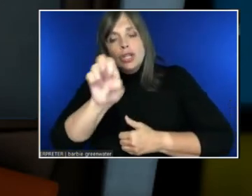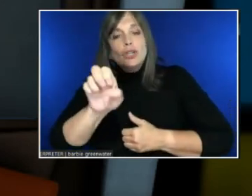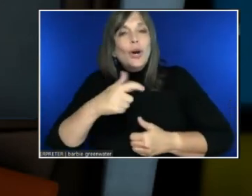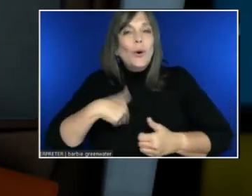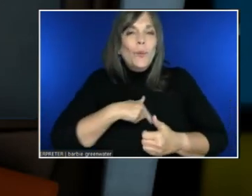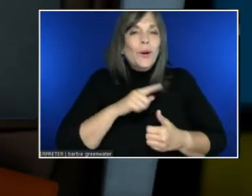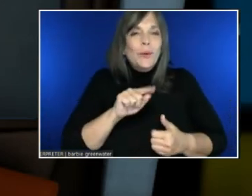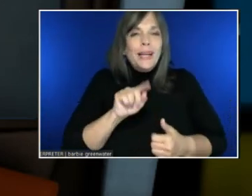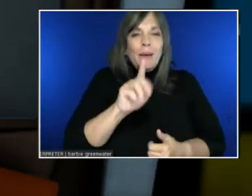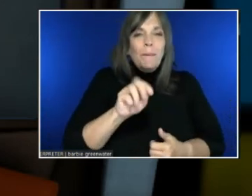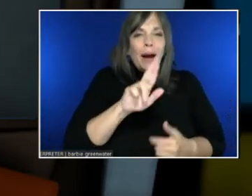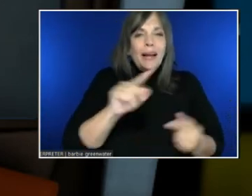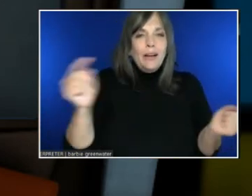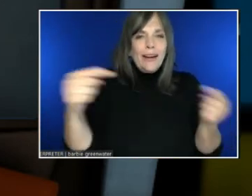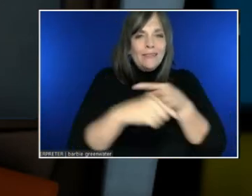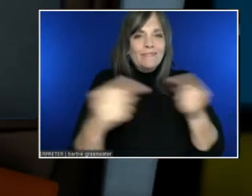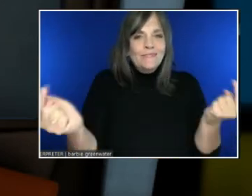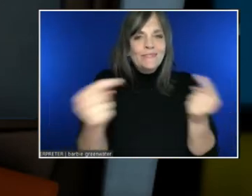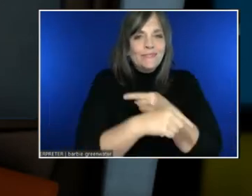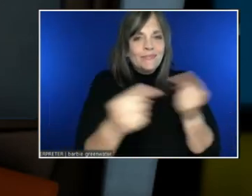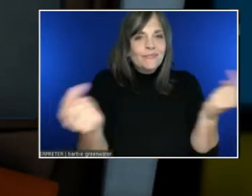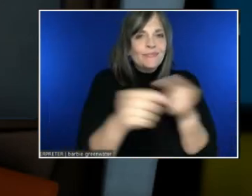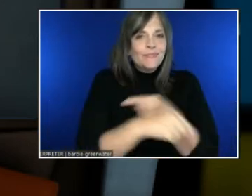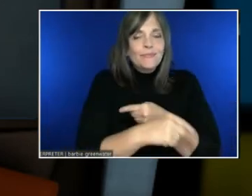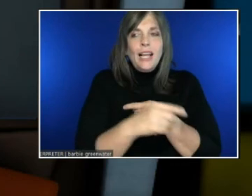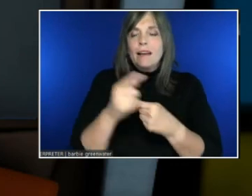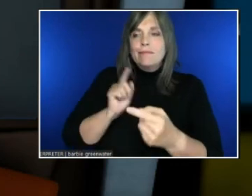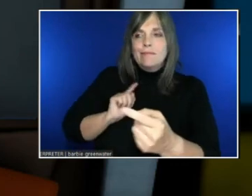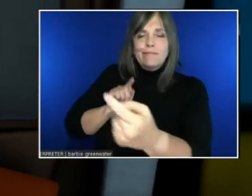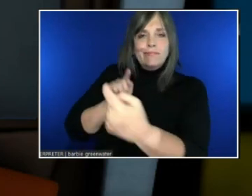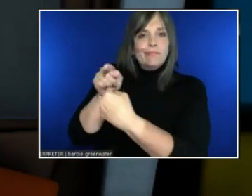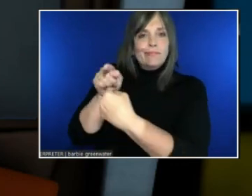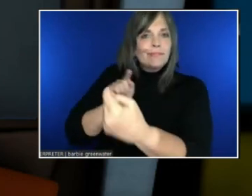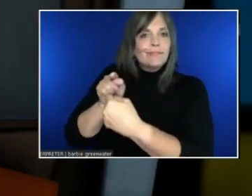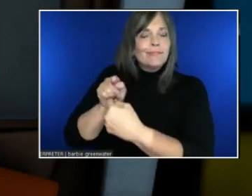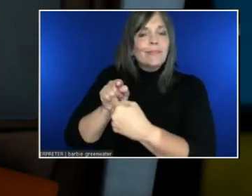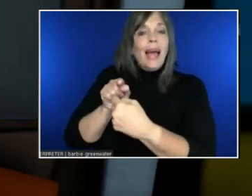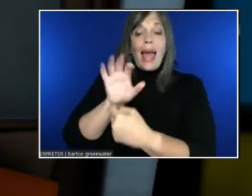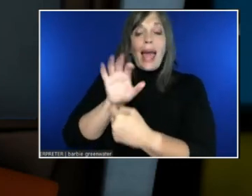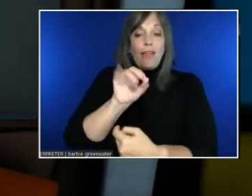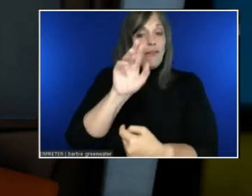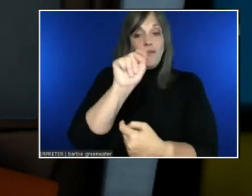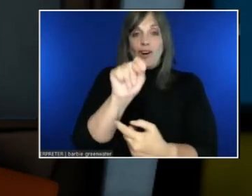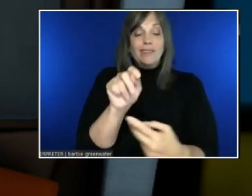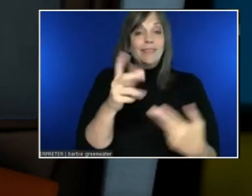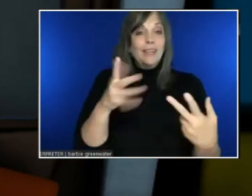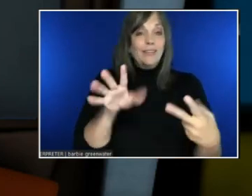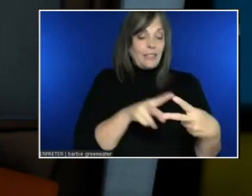And we need the fonts. The character atlases.